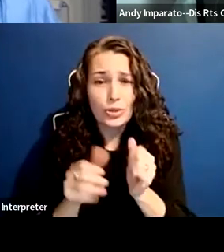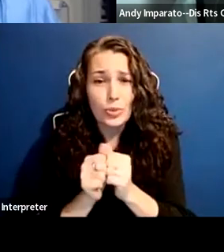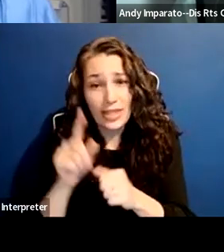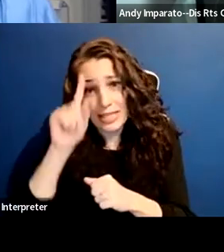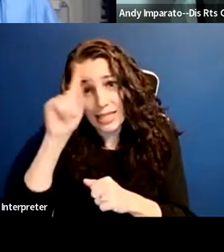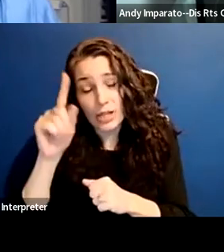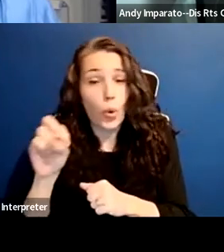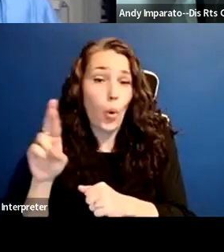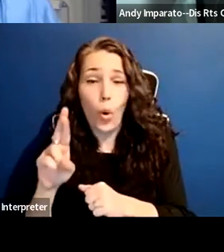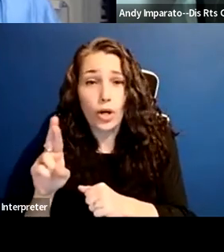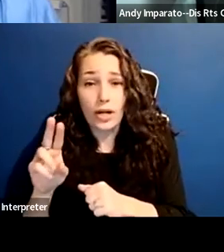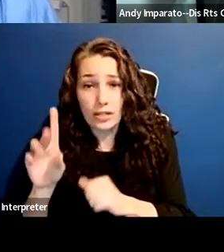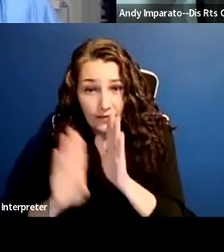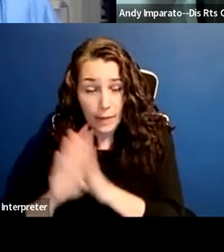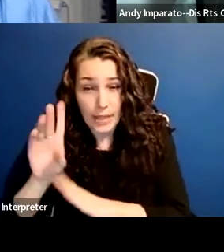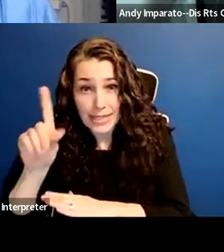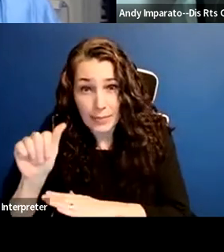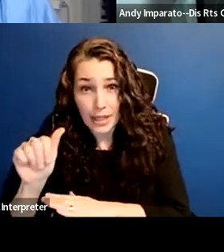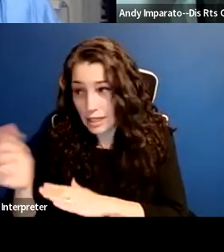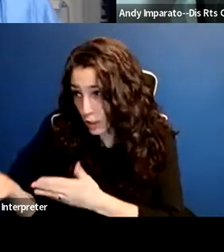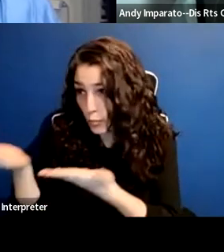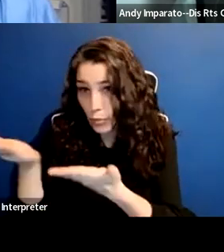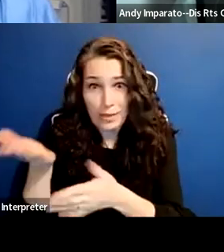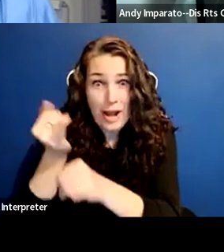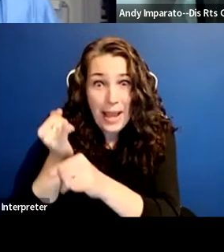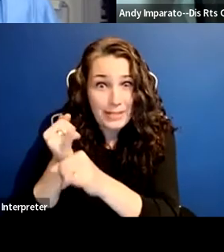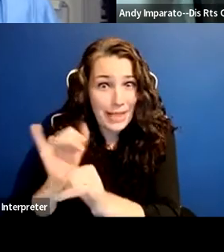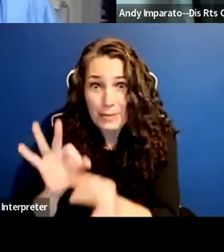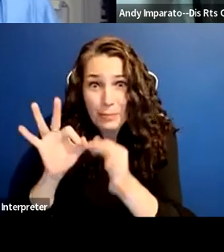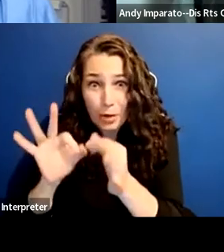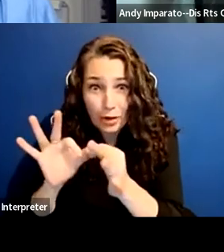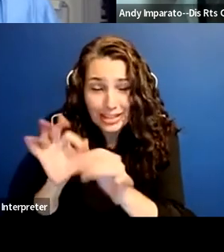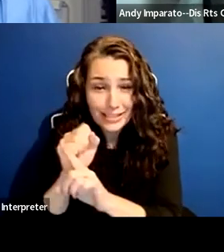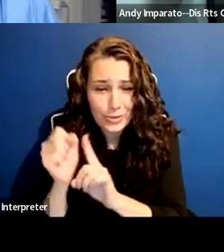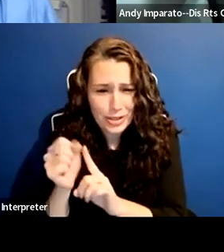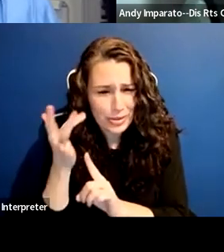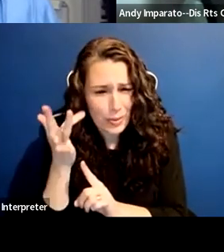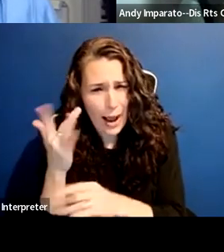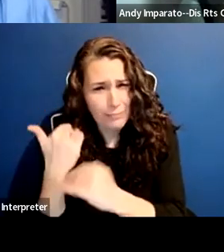So I think there's sometimes ways in which programs that start out well-intentioned,